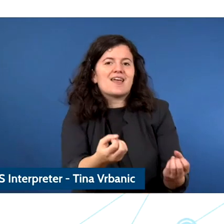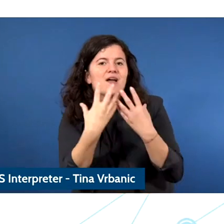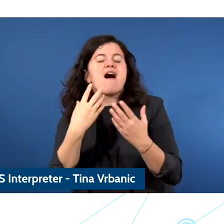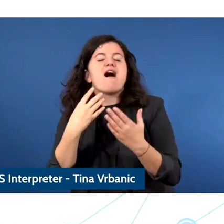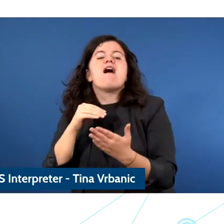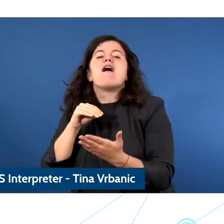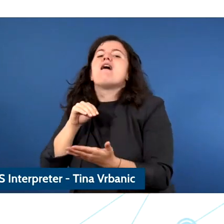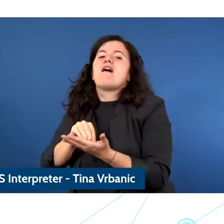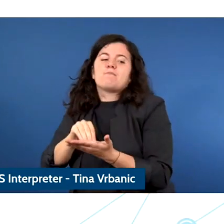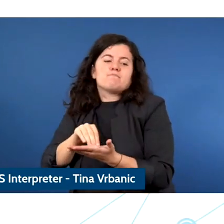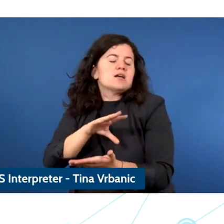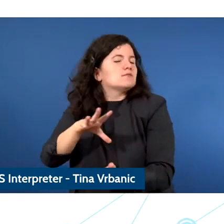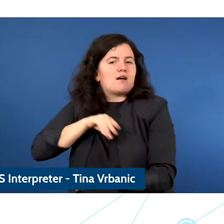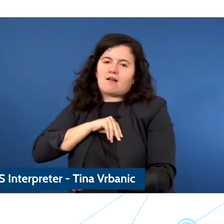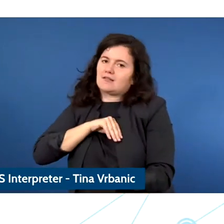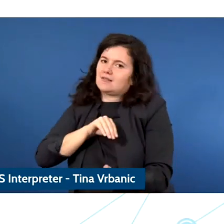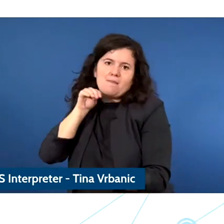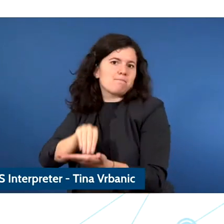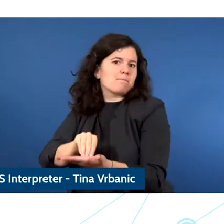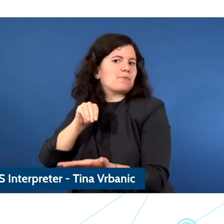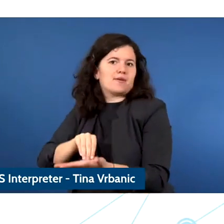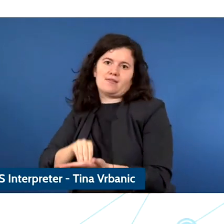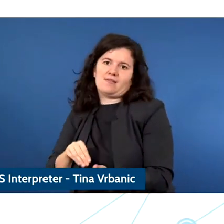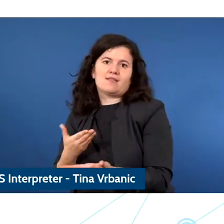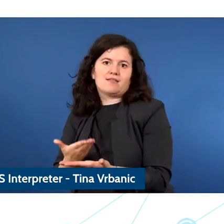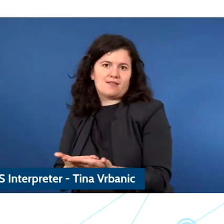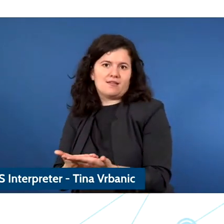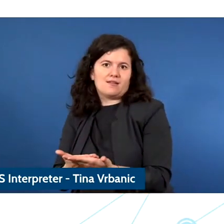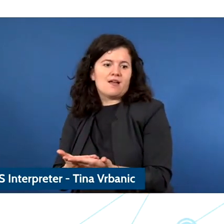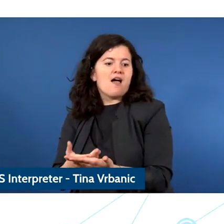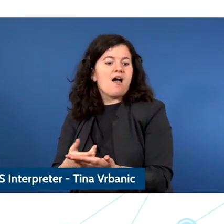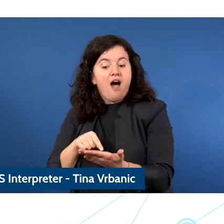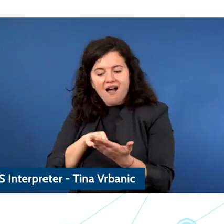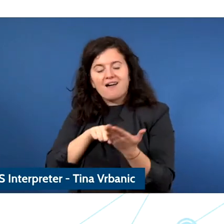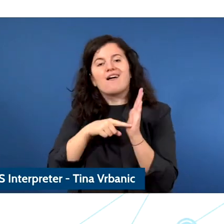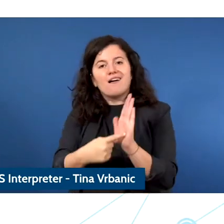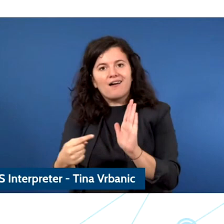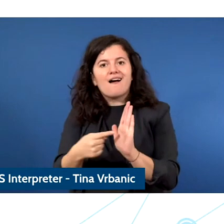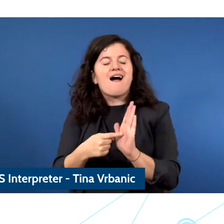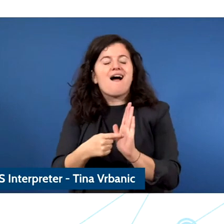It has to make sense to them and it has to make sense to policy makers and we need